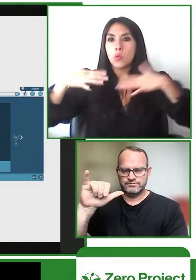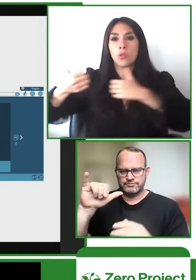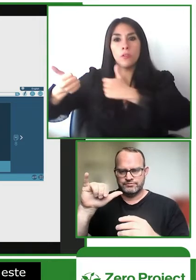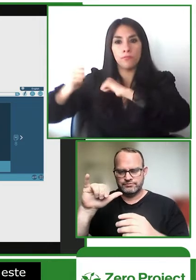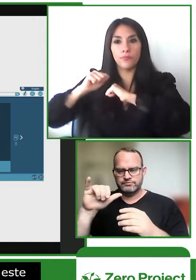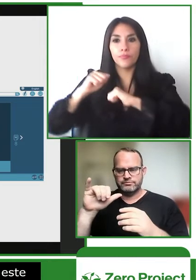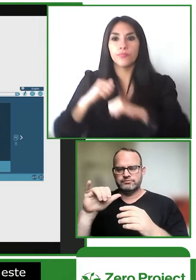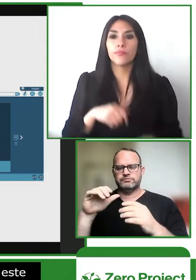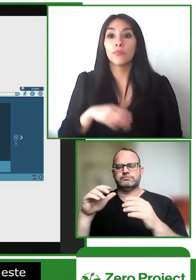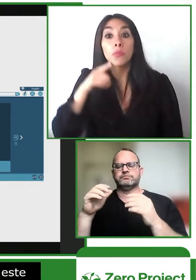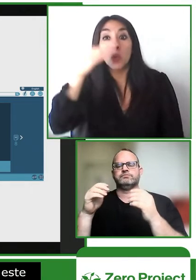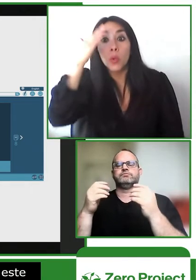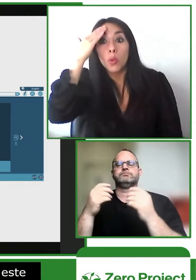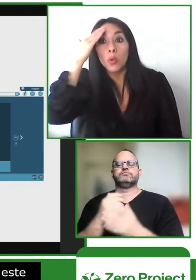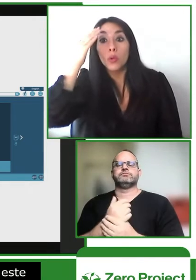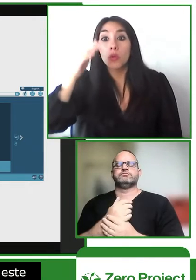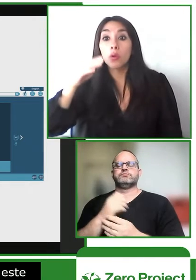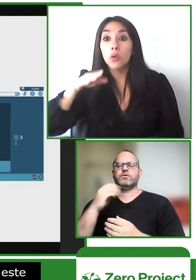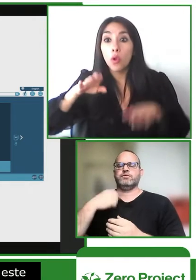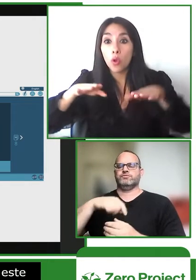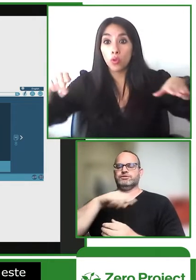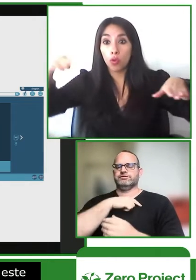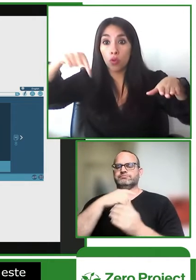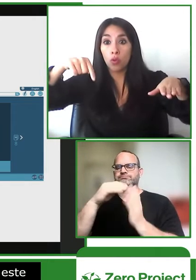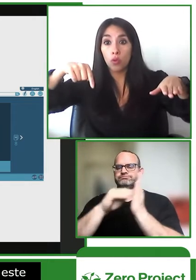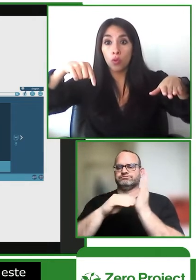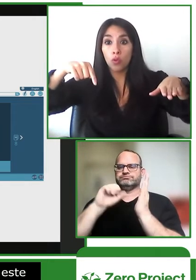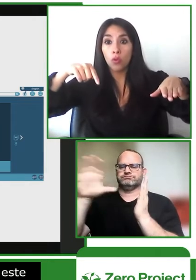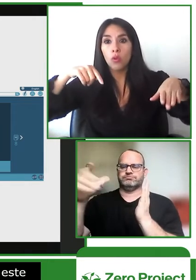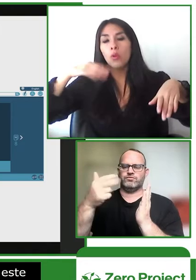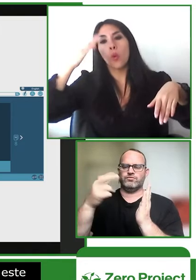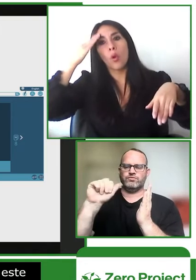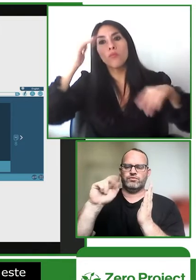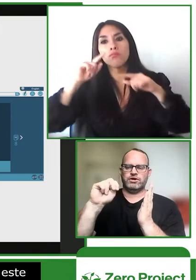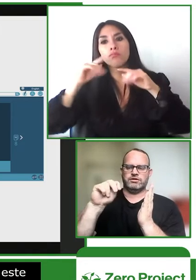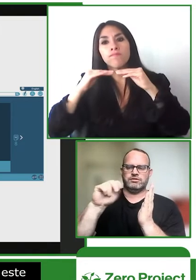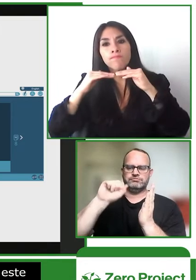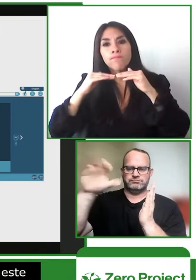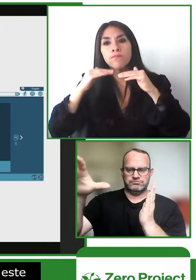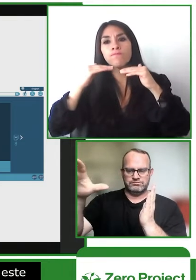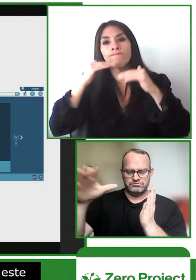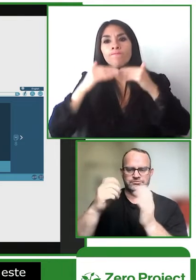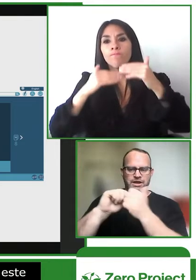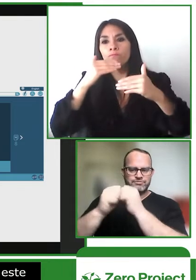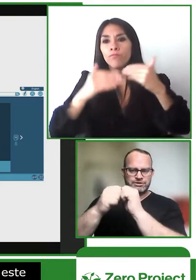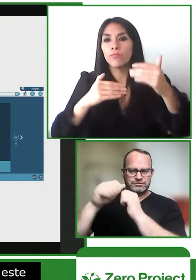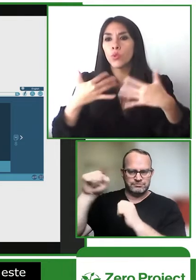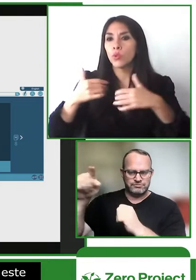reading it was to involve a technological solution to promote literacy we submitted